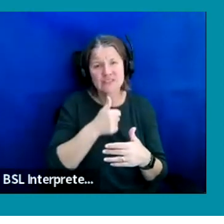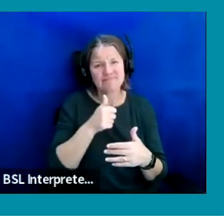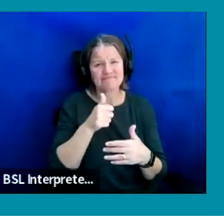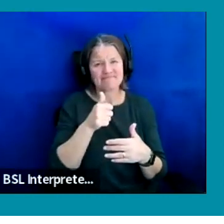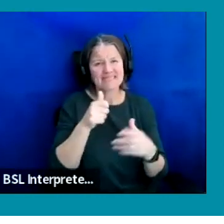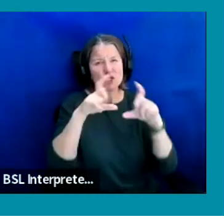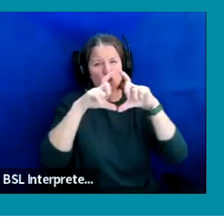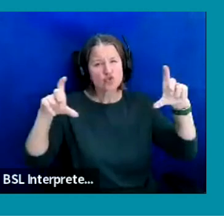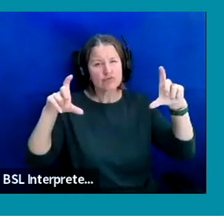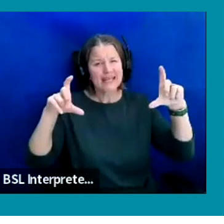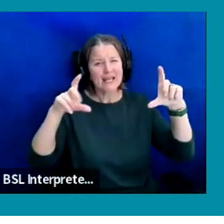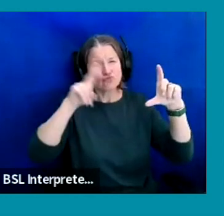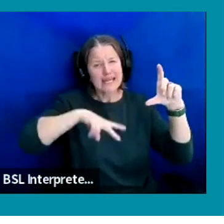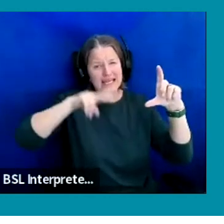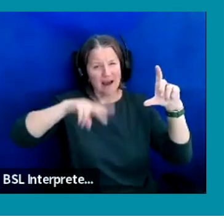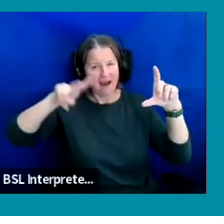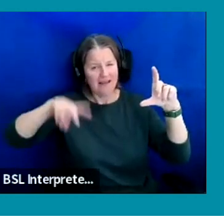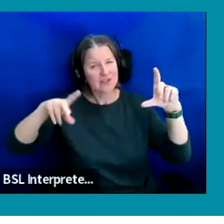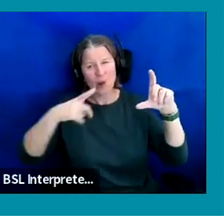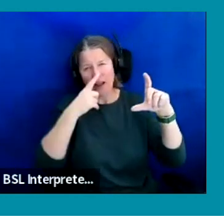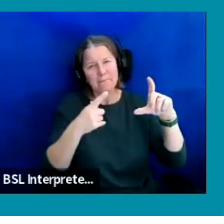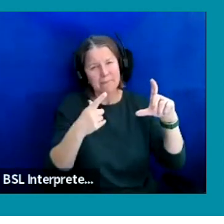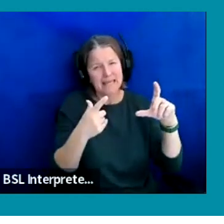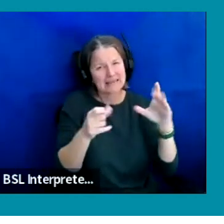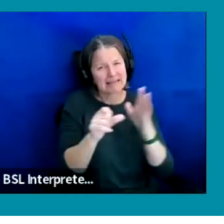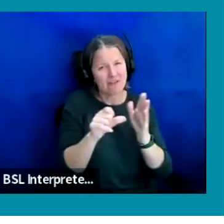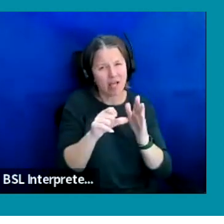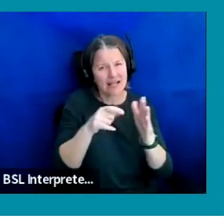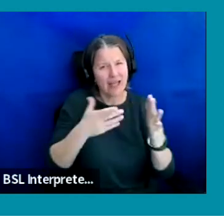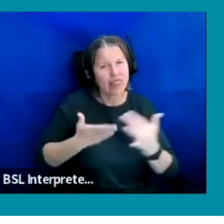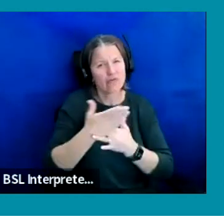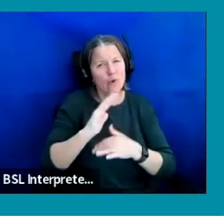So Toby, I don't know if you don't mind? Happy to help.